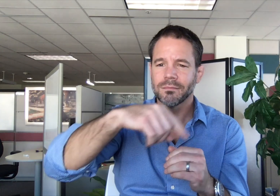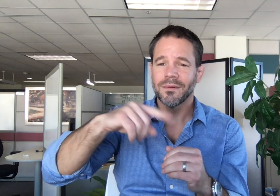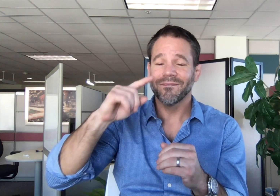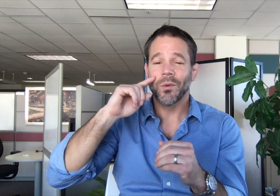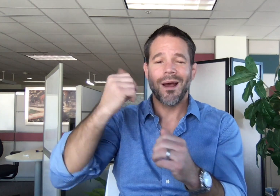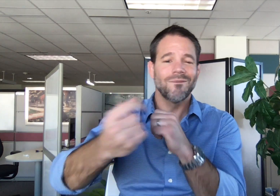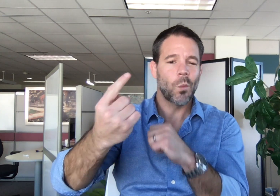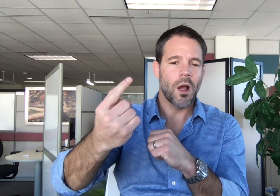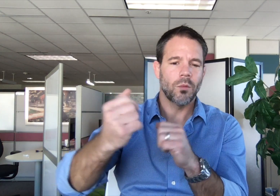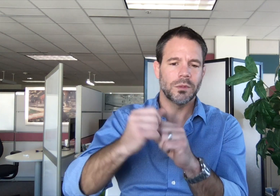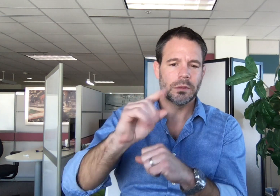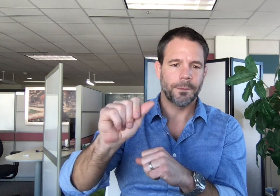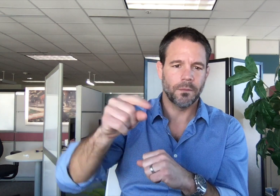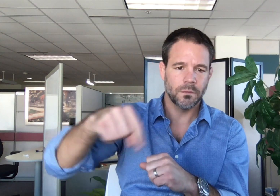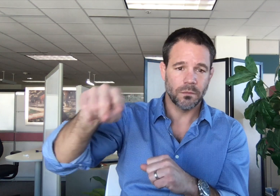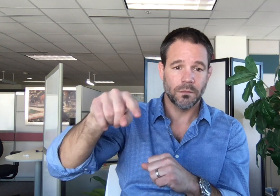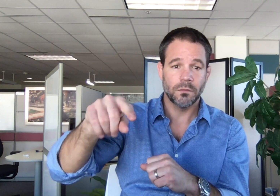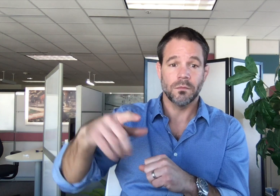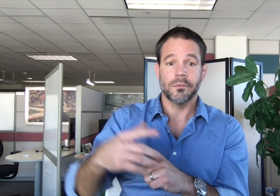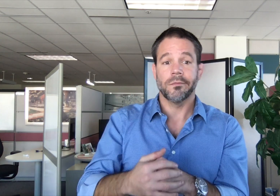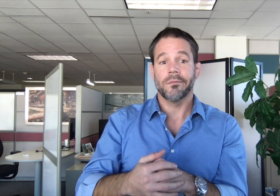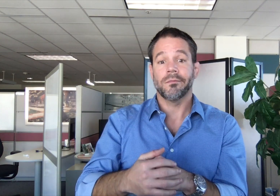level the playing field for everyone living with a disability,